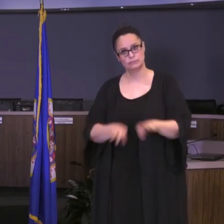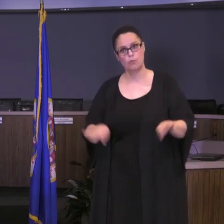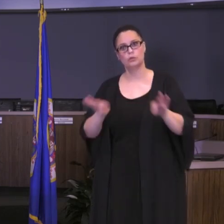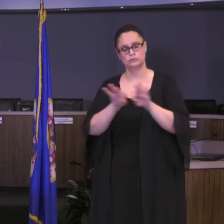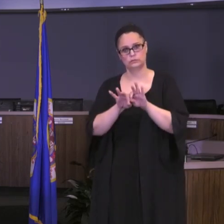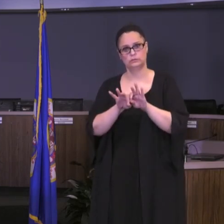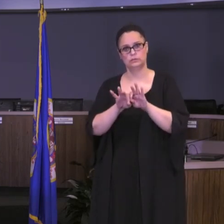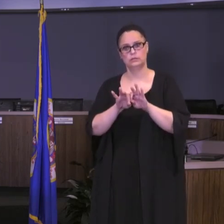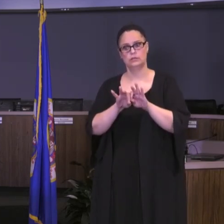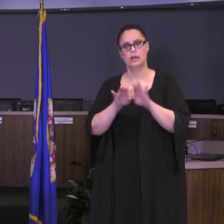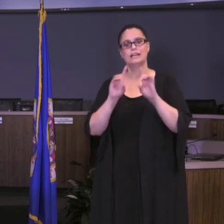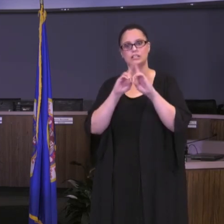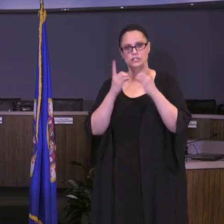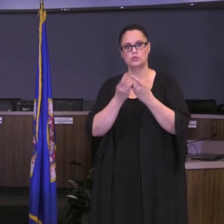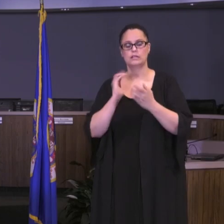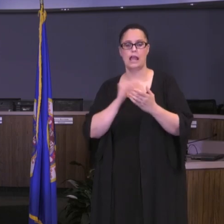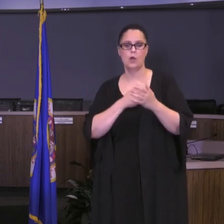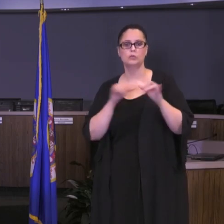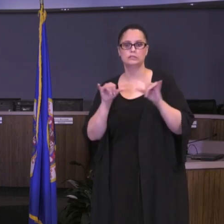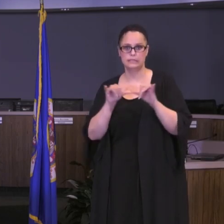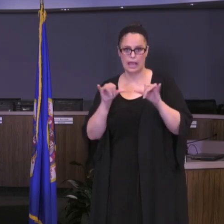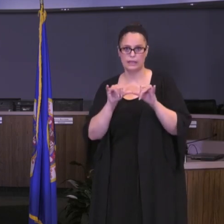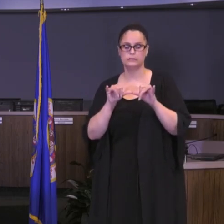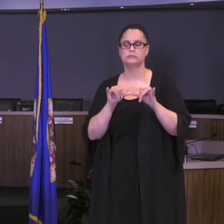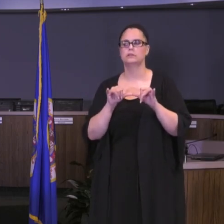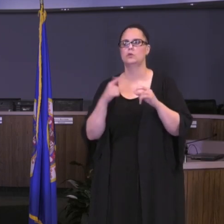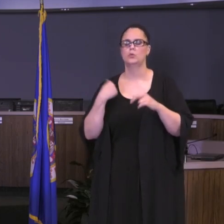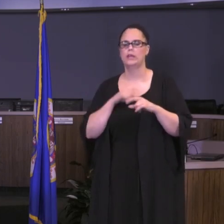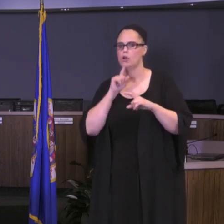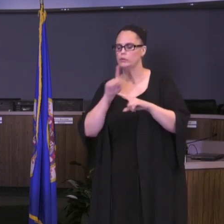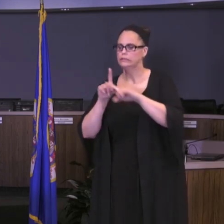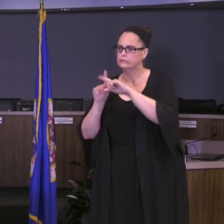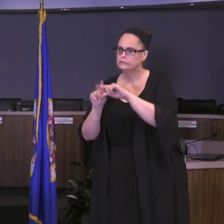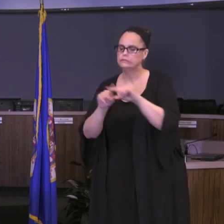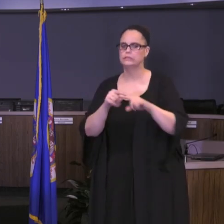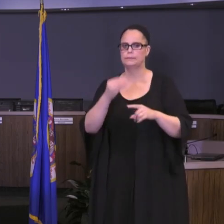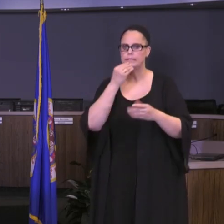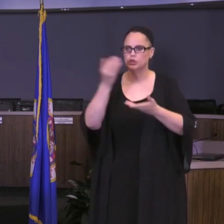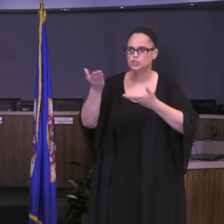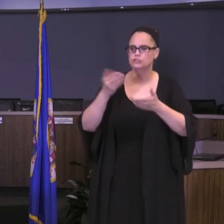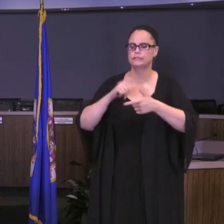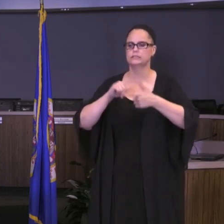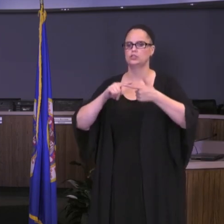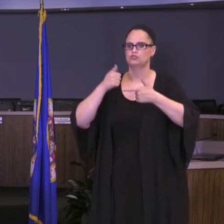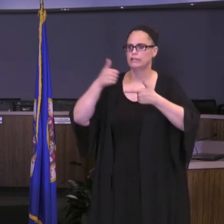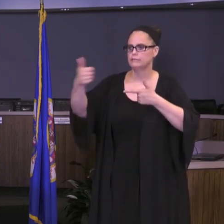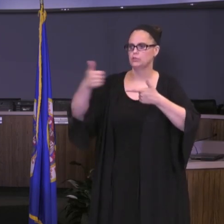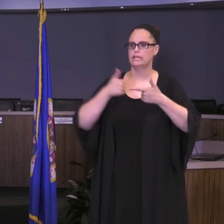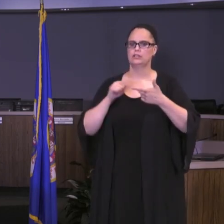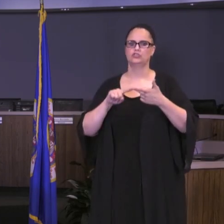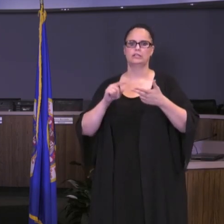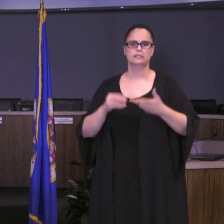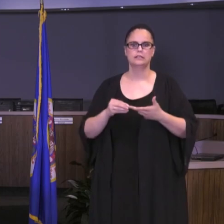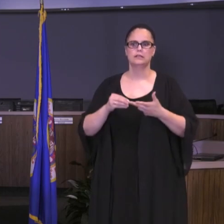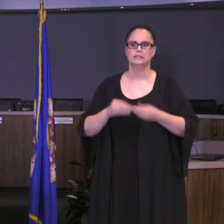size that relies so heavily on transportation, on meal service, on specialized staff that are serving unique needs of